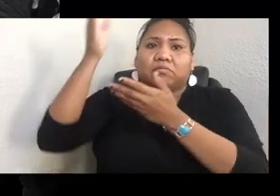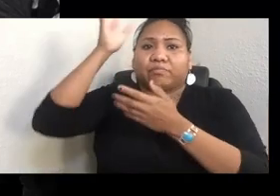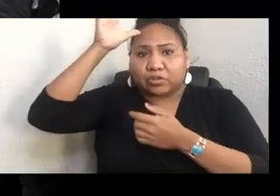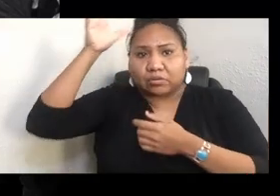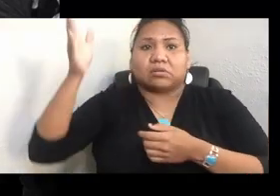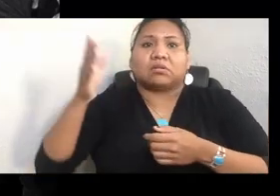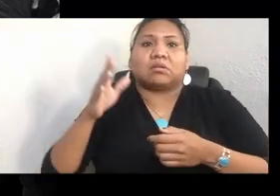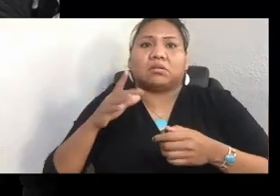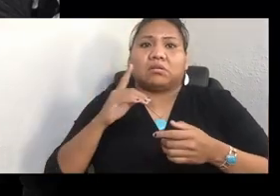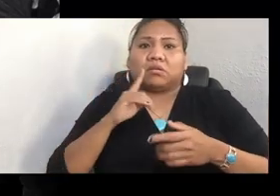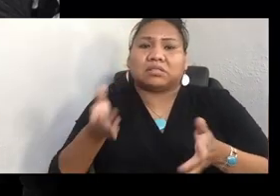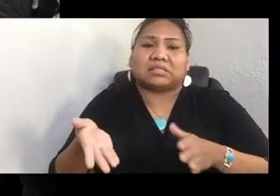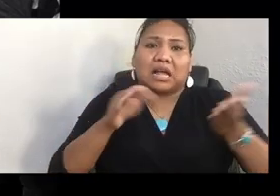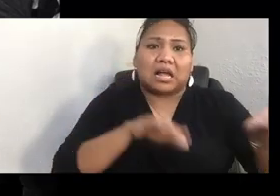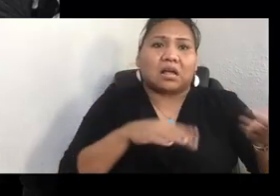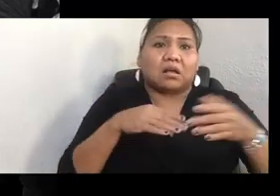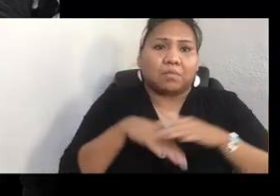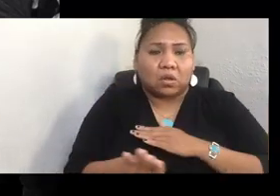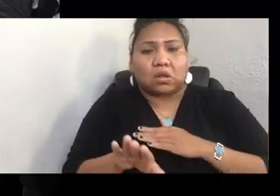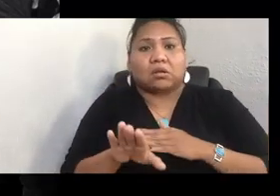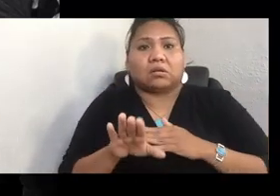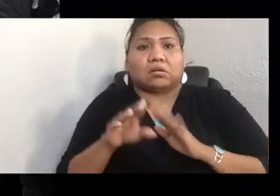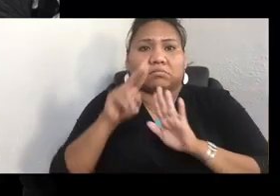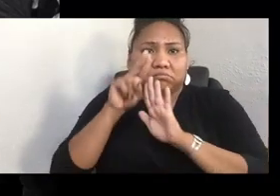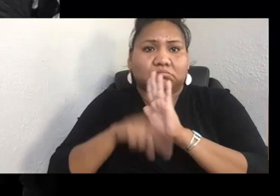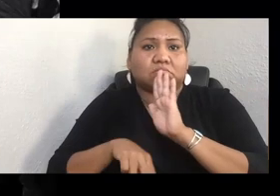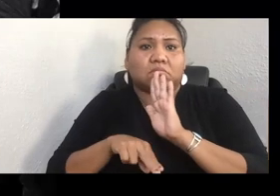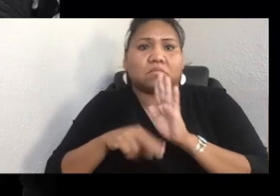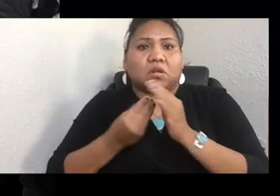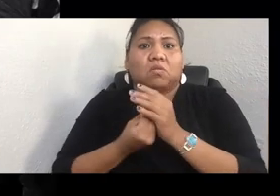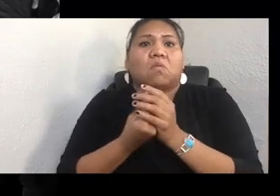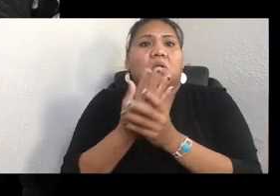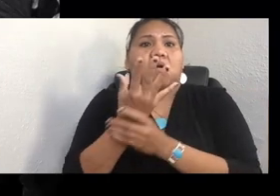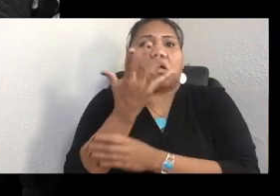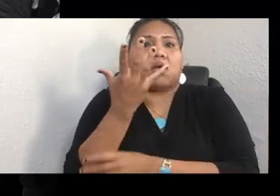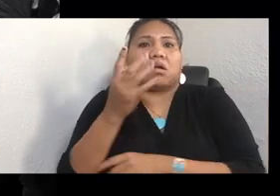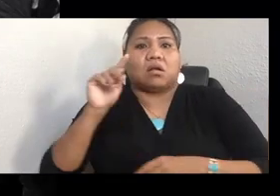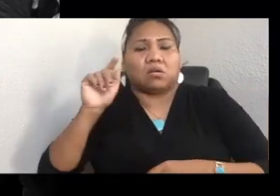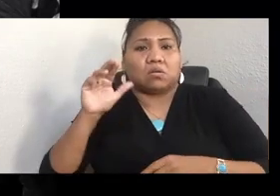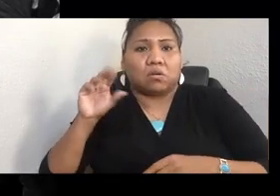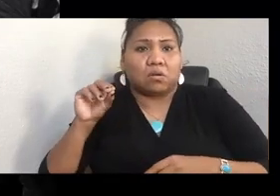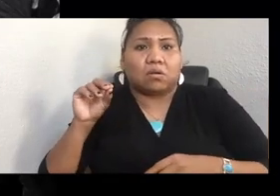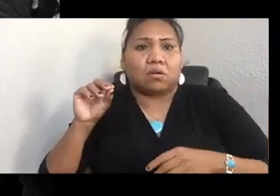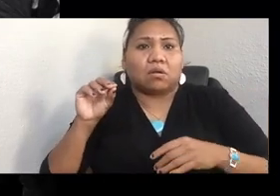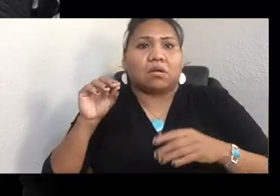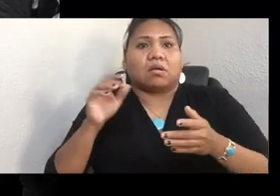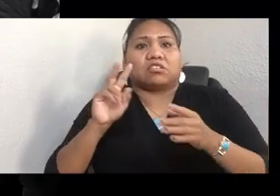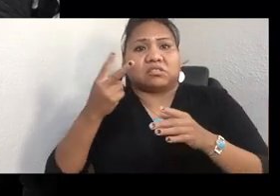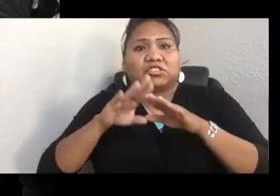And what came up was the taro plant. Their second child was a boy, a human being. And so they're brothers.